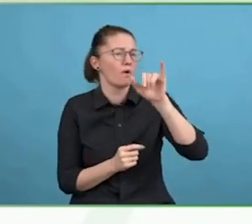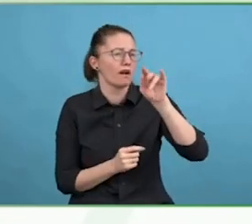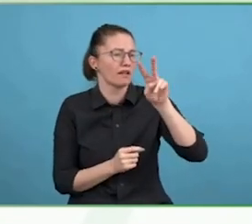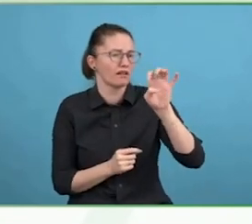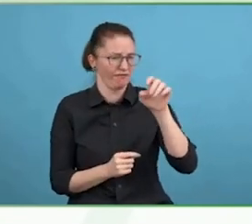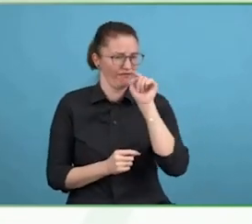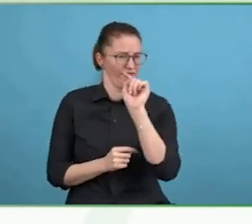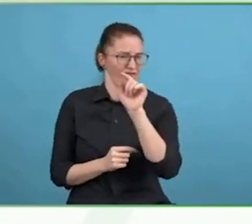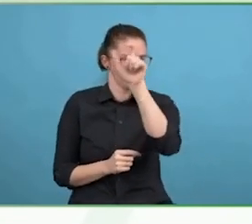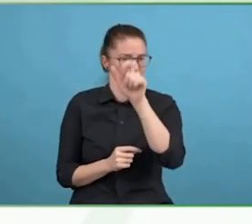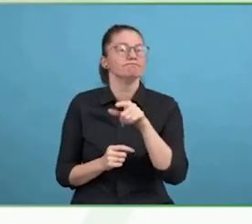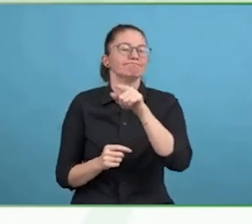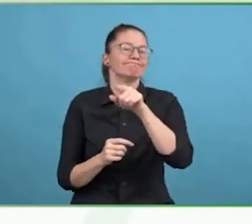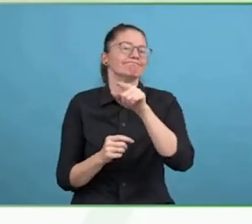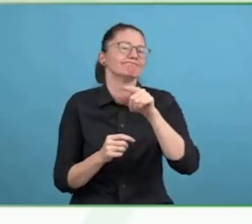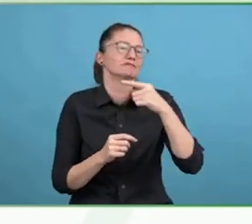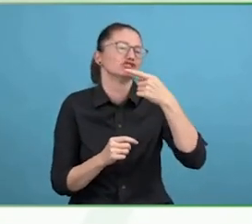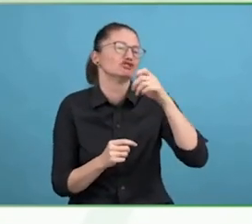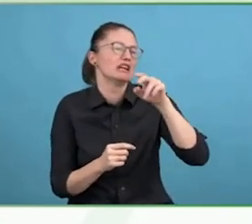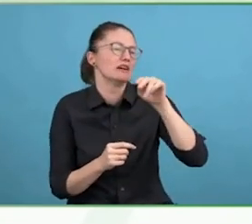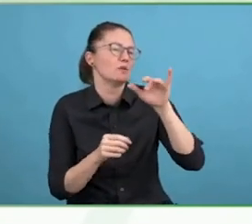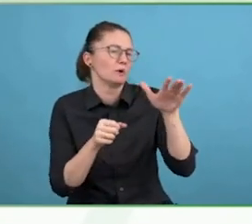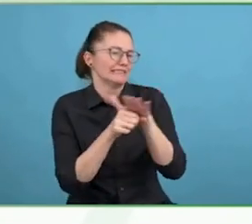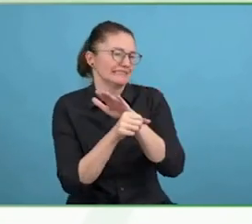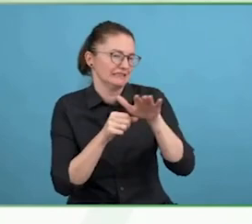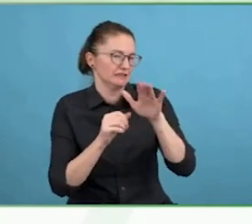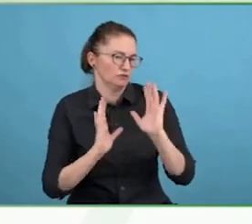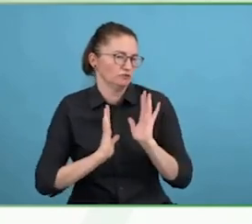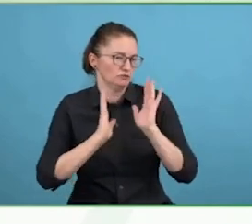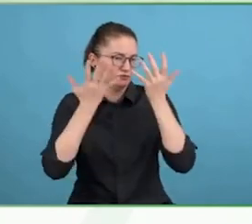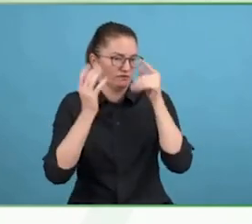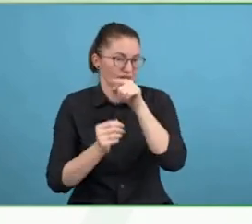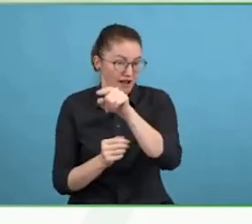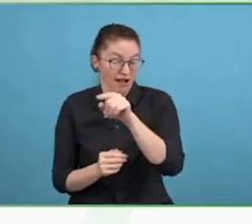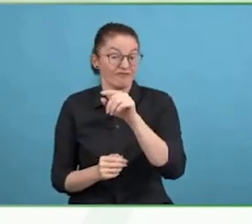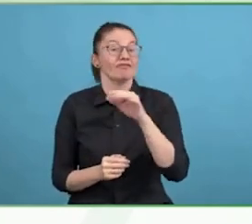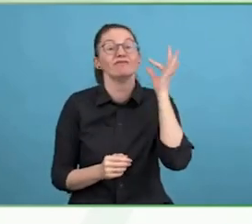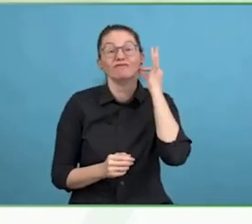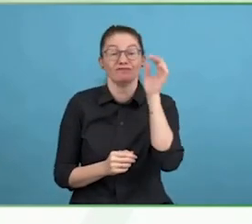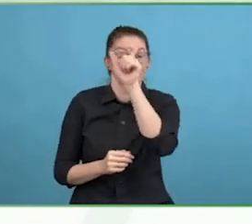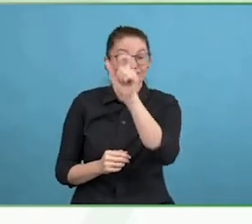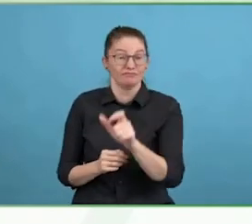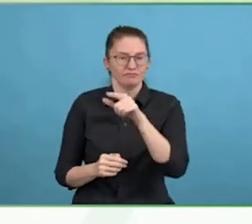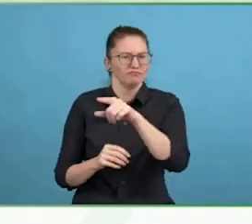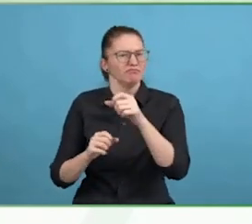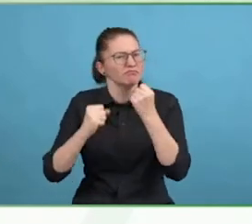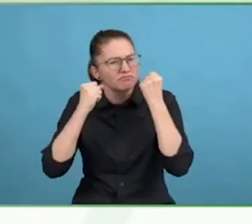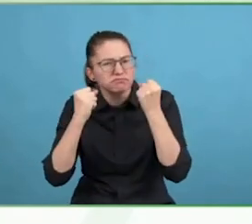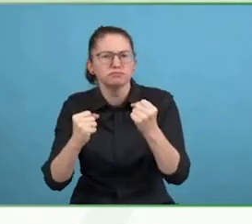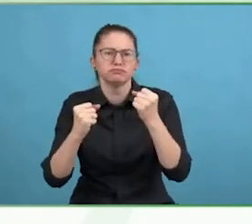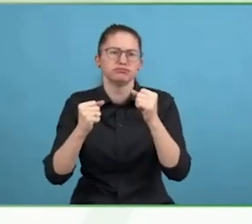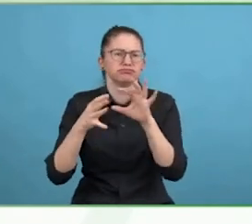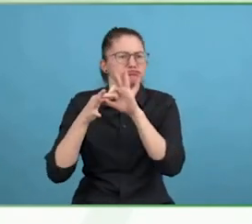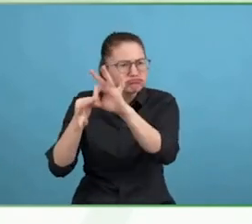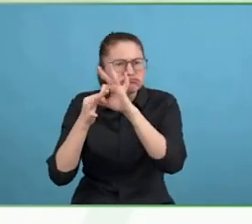covers climate-smart farming, banking, and I will not say that we